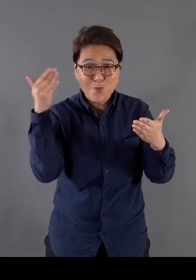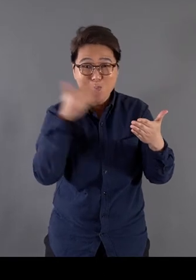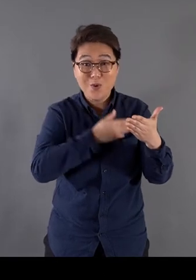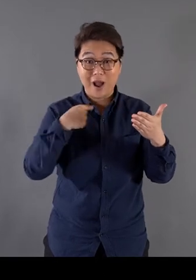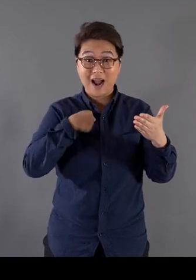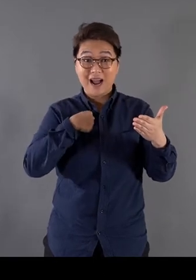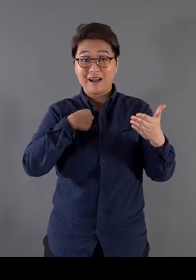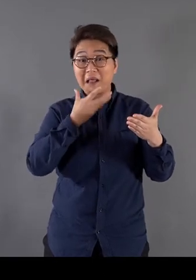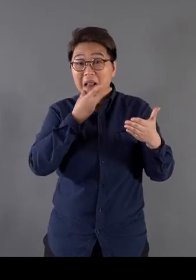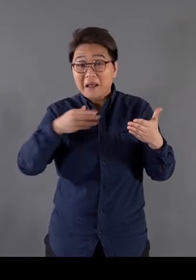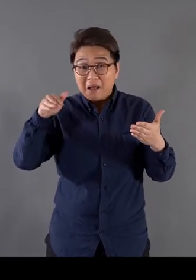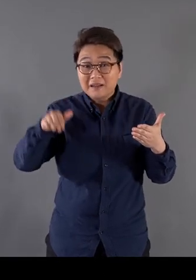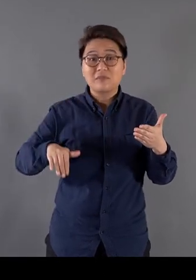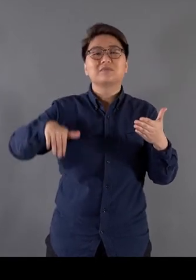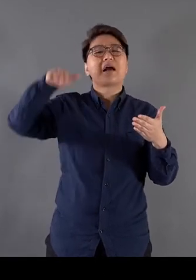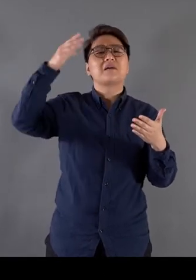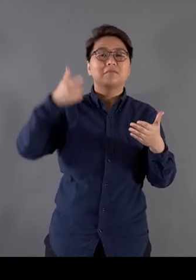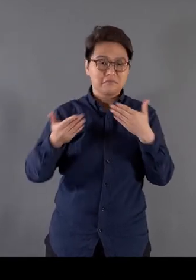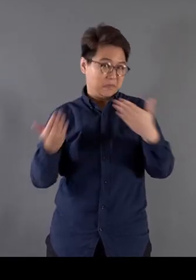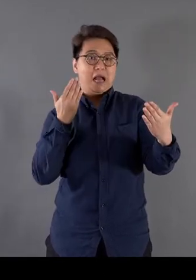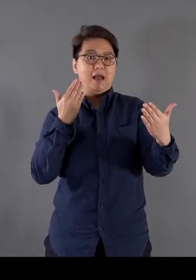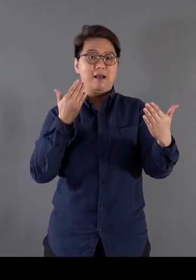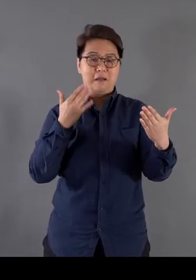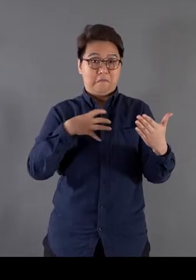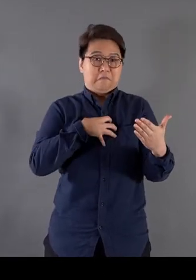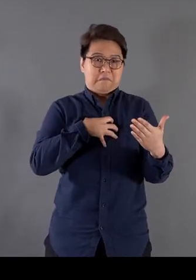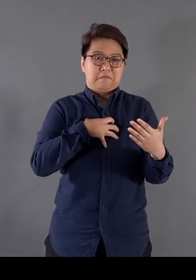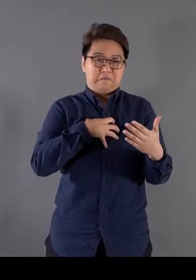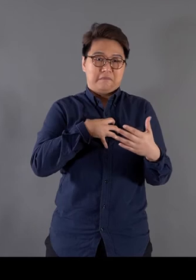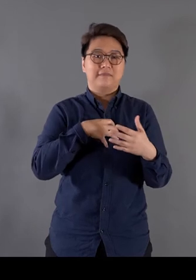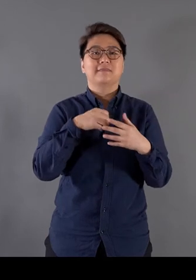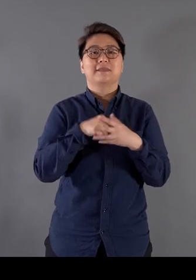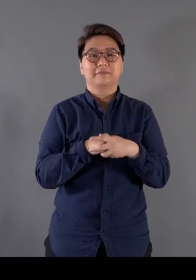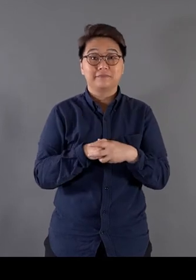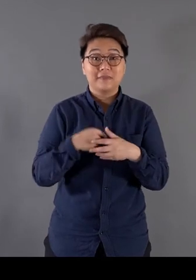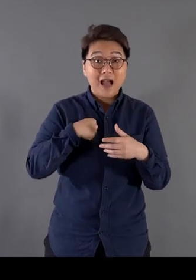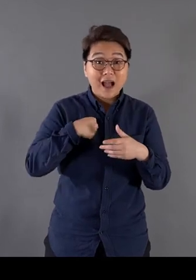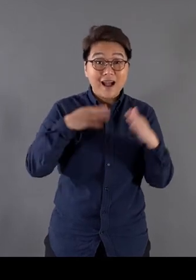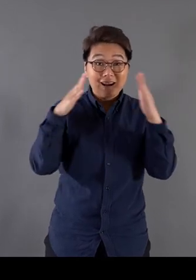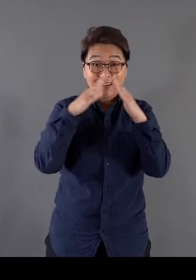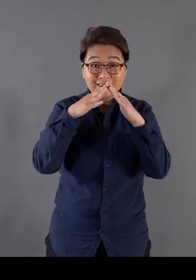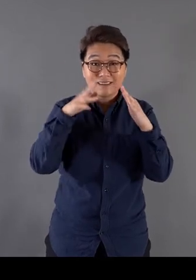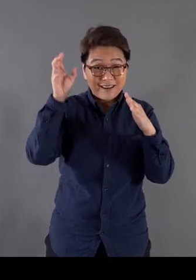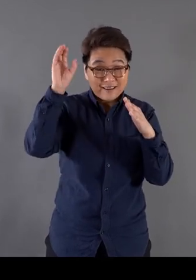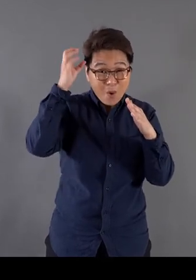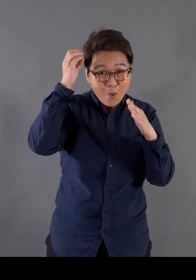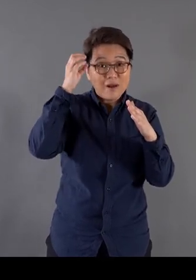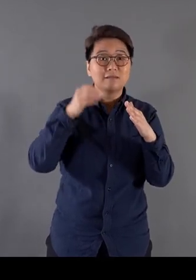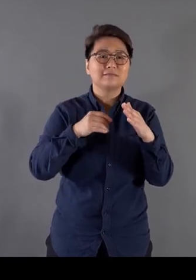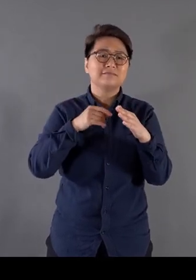which contrasted with ours and I was deeply moved This concept of 'family' is very meaningful